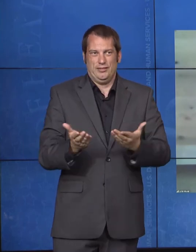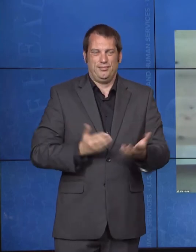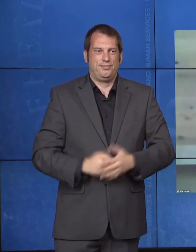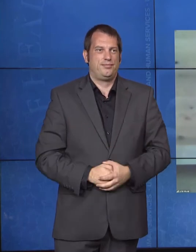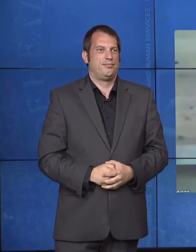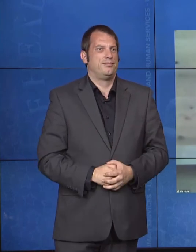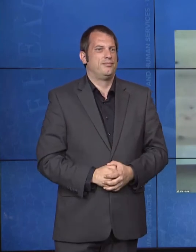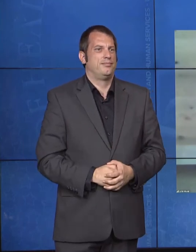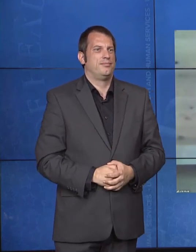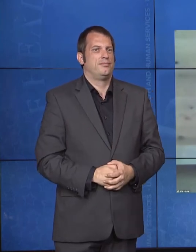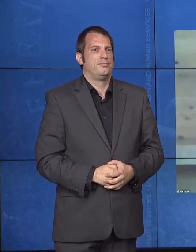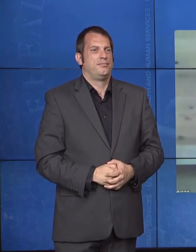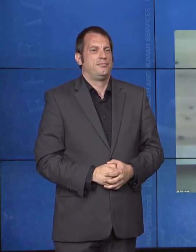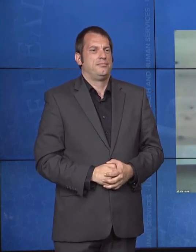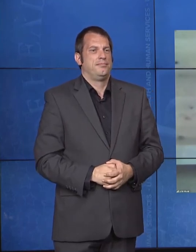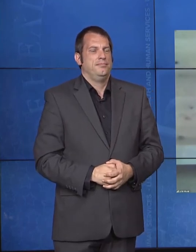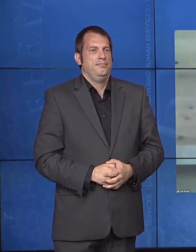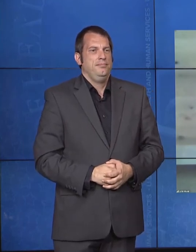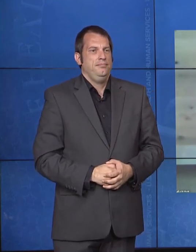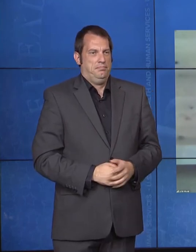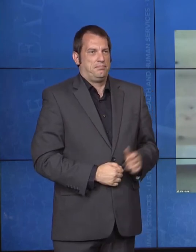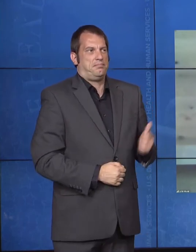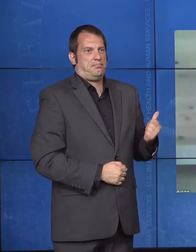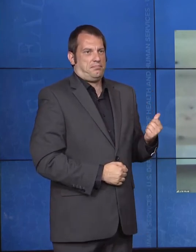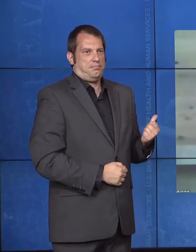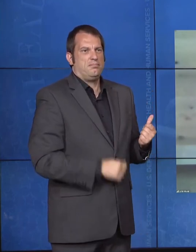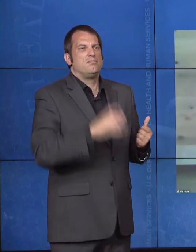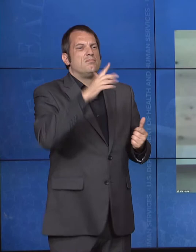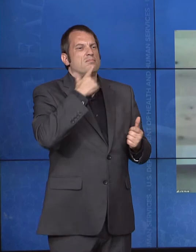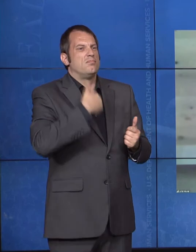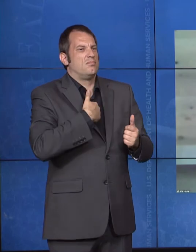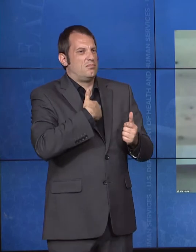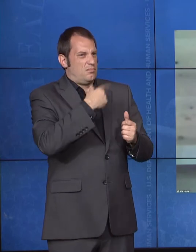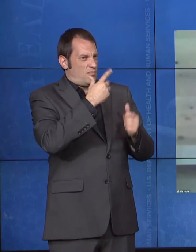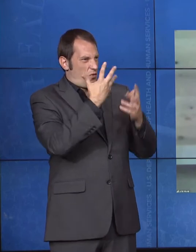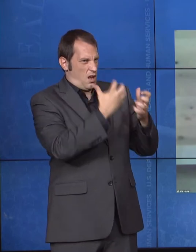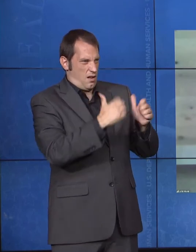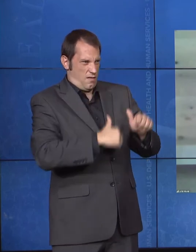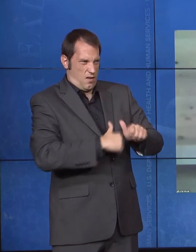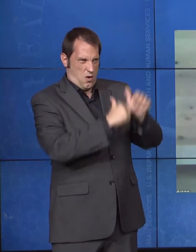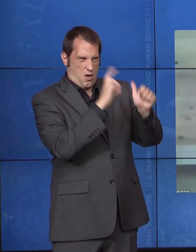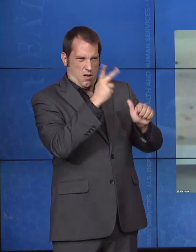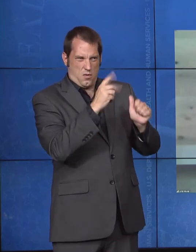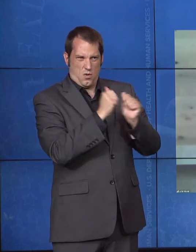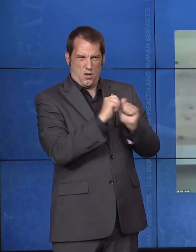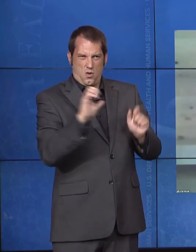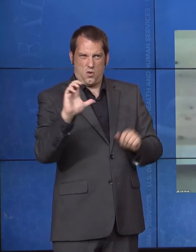I sort of want to follow up and even with Calder if that's okay. You talked a bit about innovation, and I want to pair that ideal a little bit was something that secretary